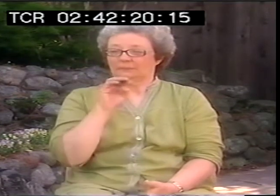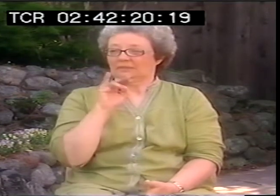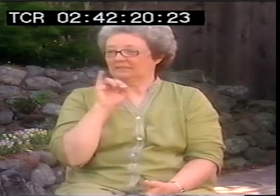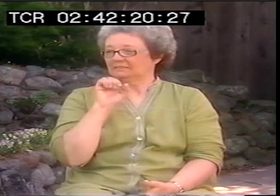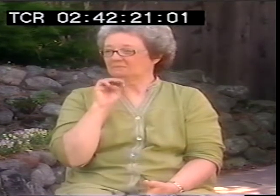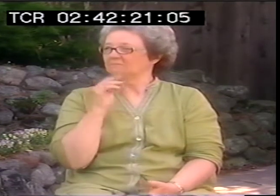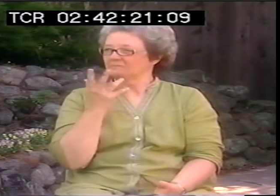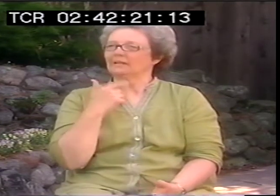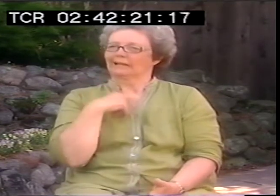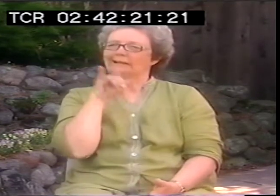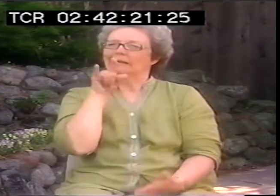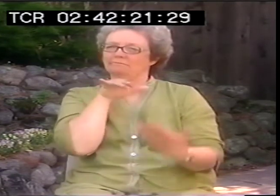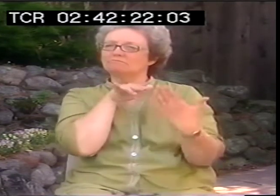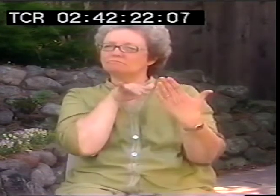The medium, yeah.